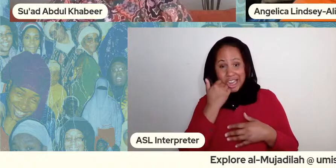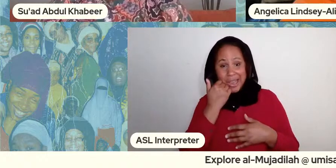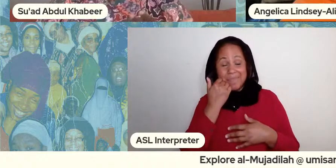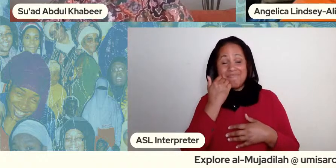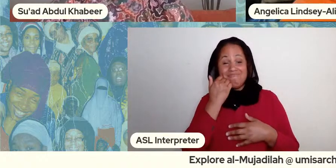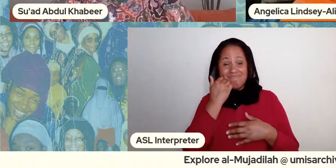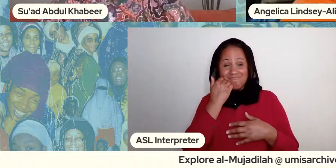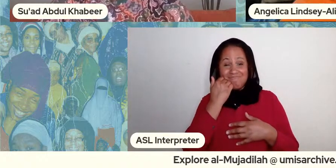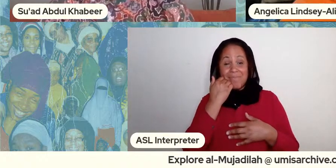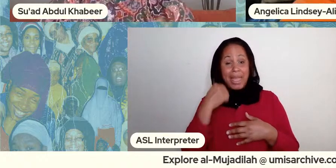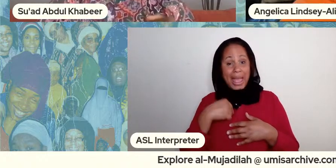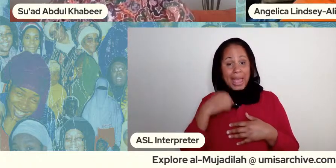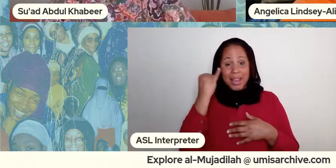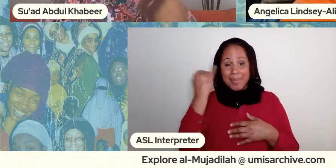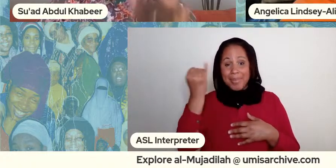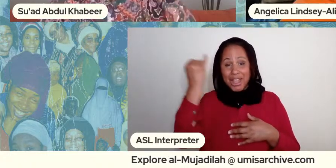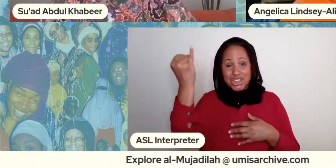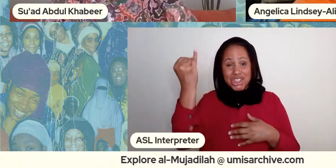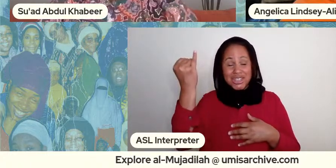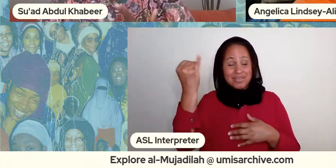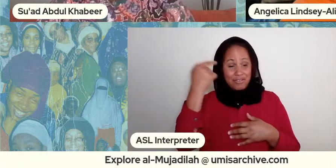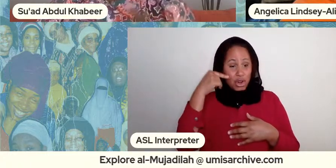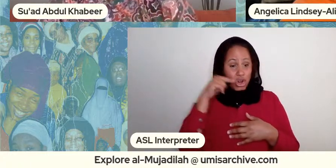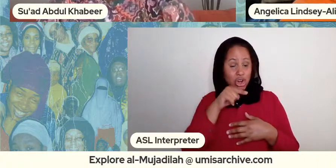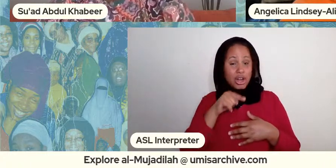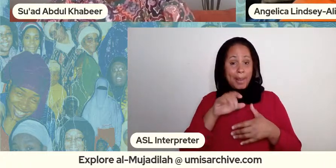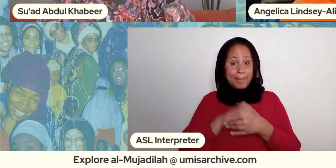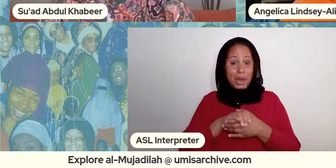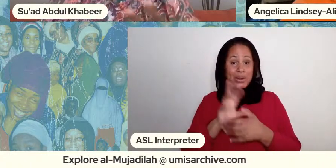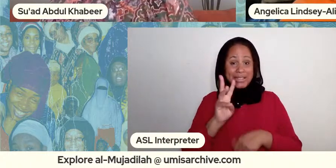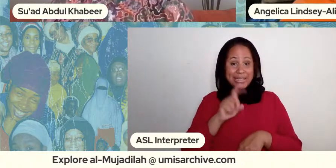right for her you know she's married six times because she wants to be married and she wants to